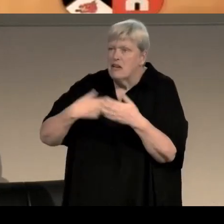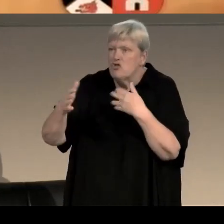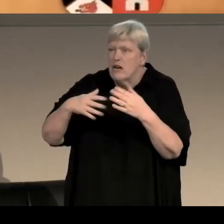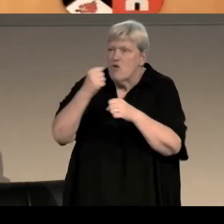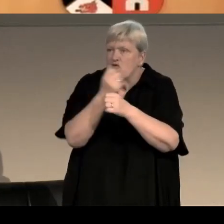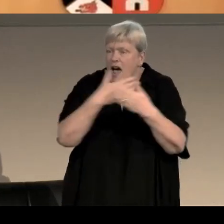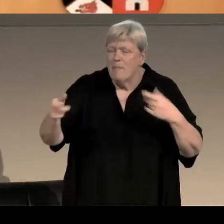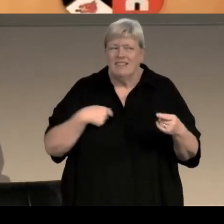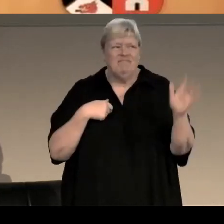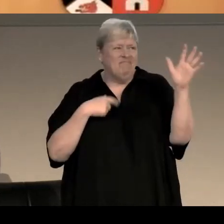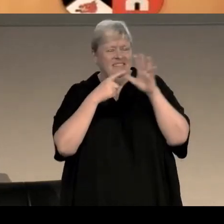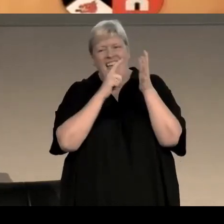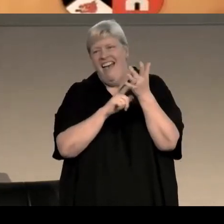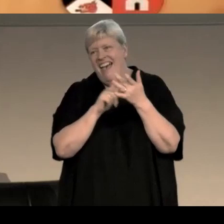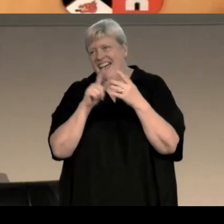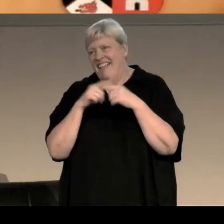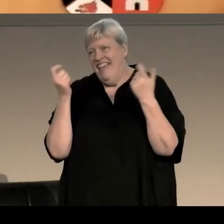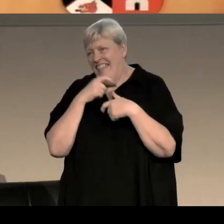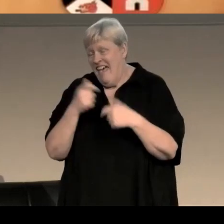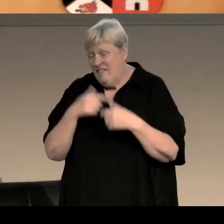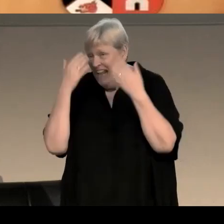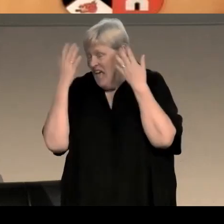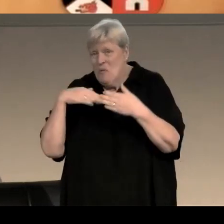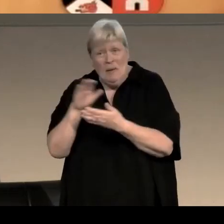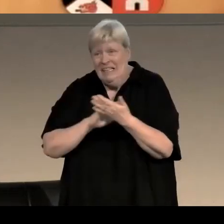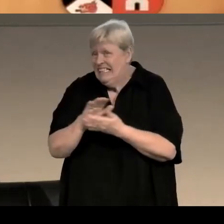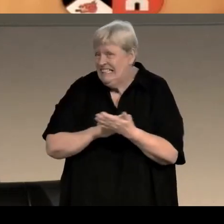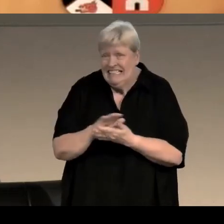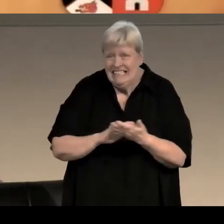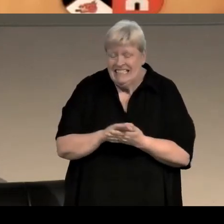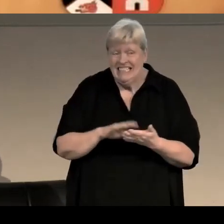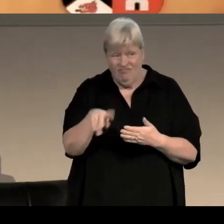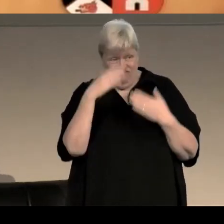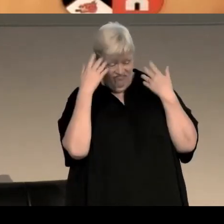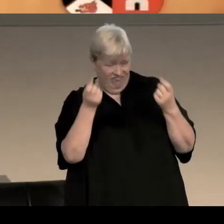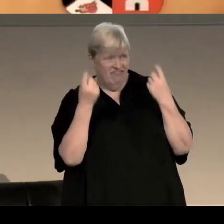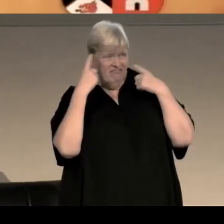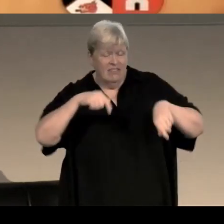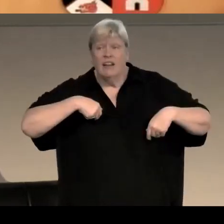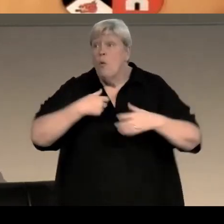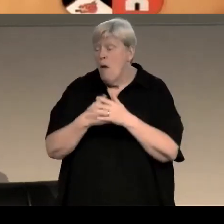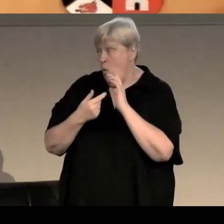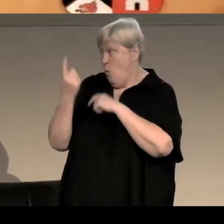Allie laughed. ‘I don’t even know what a misrelated participle is. And I doubt you do.’ ‘I did once, if that counts?’